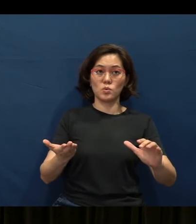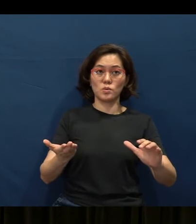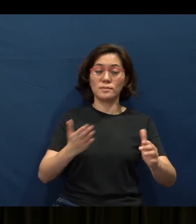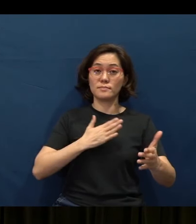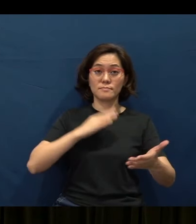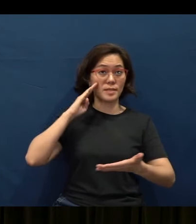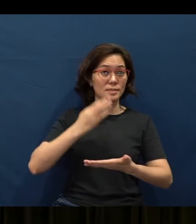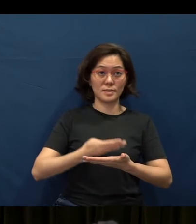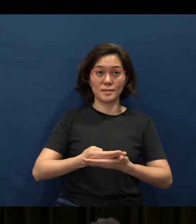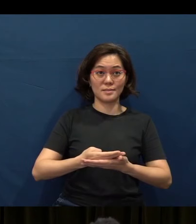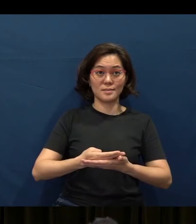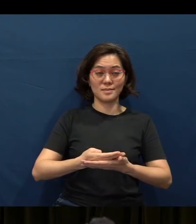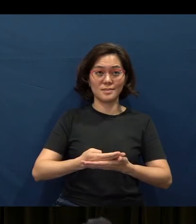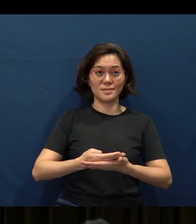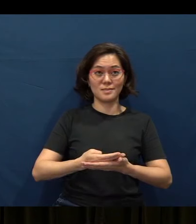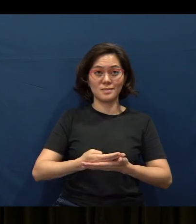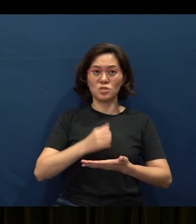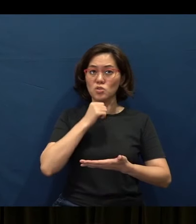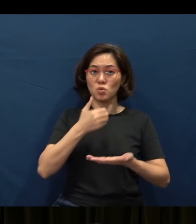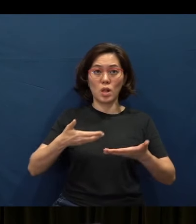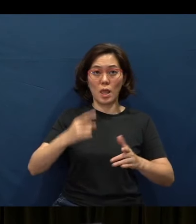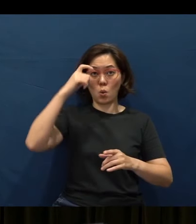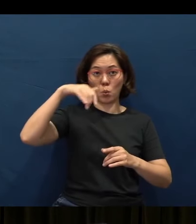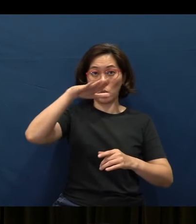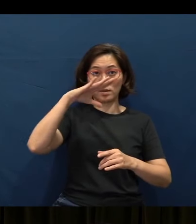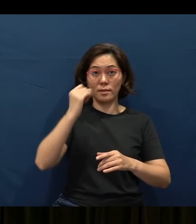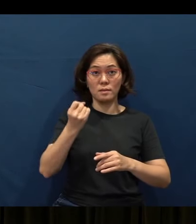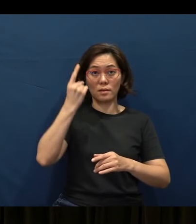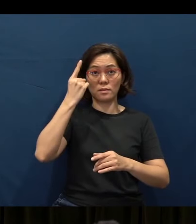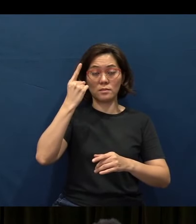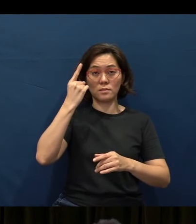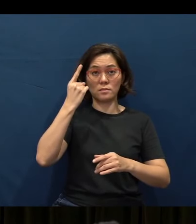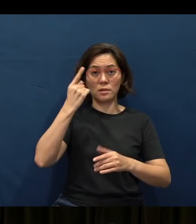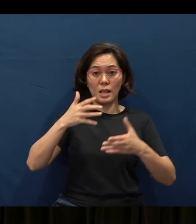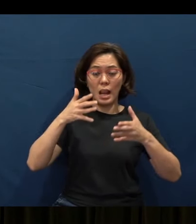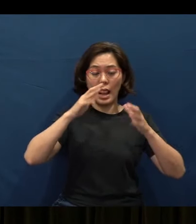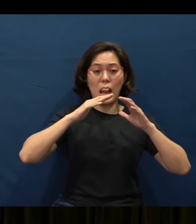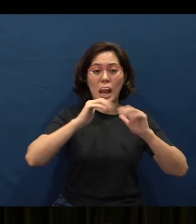“My son, do not let wisdom and understanding out of your sight,